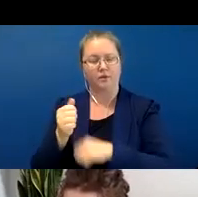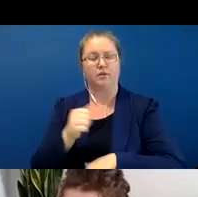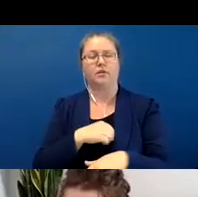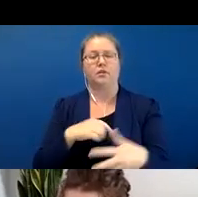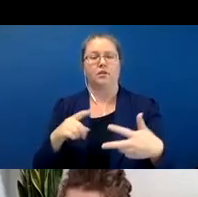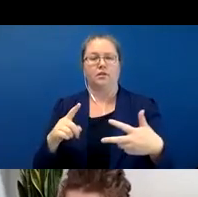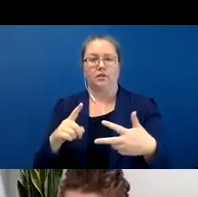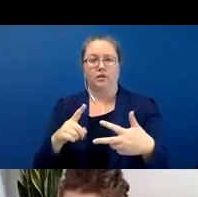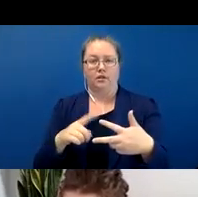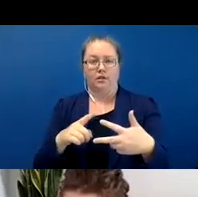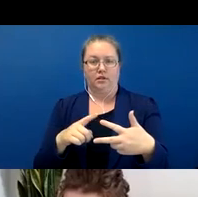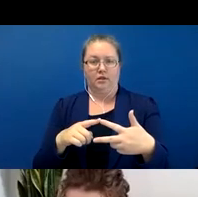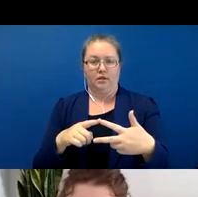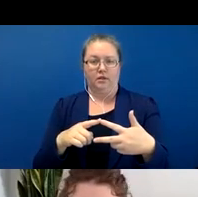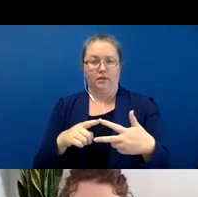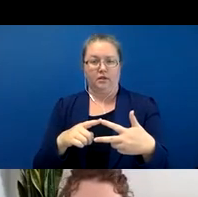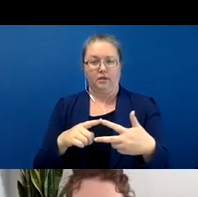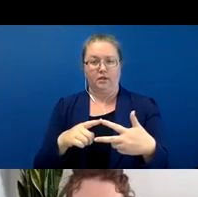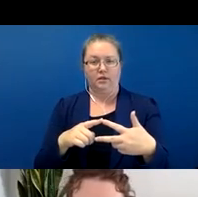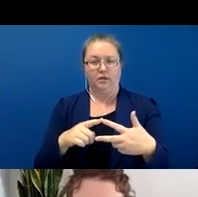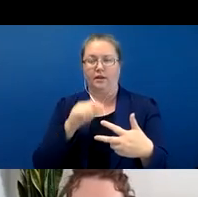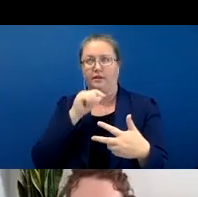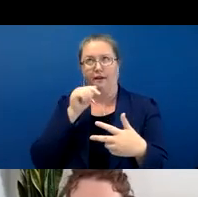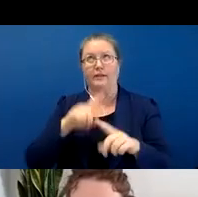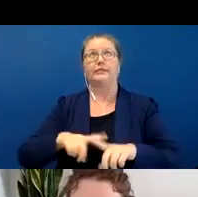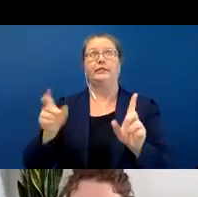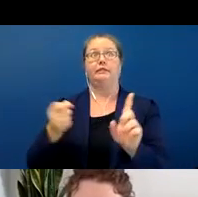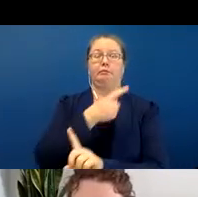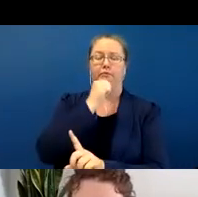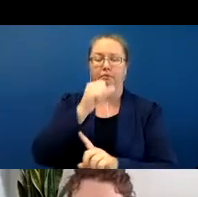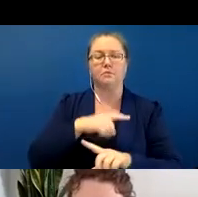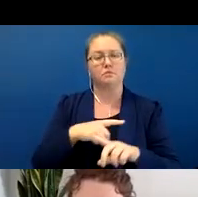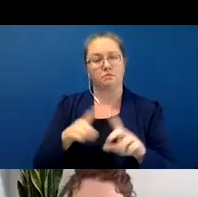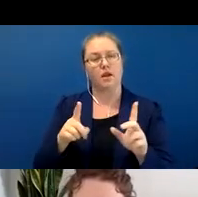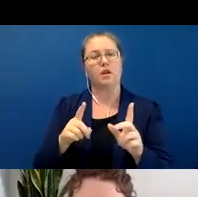not unrelated to that, but it's basically, what type of morphosyntactic constructions